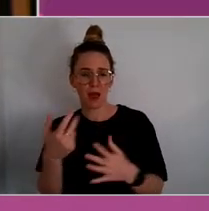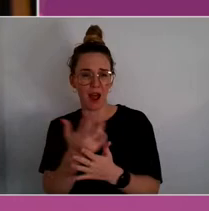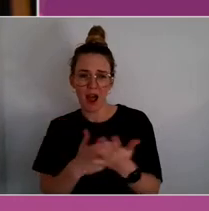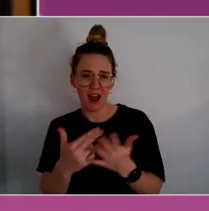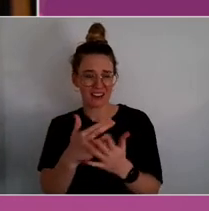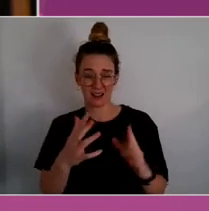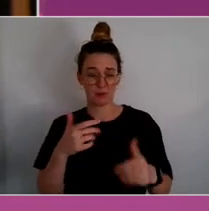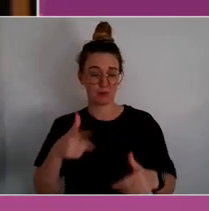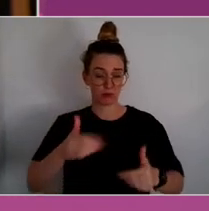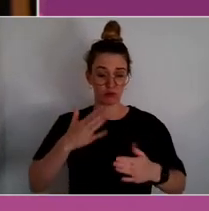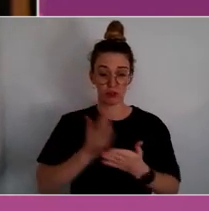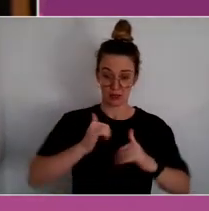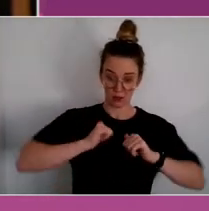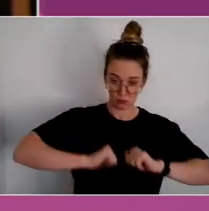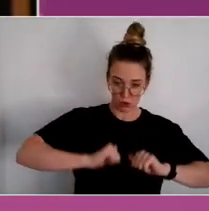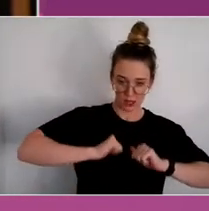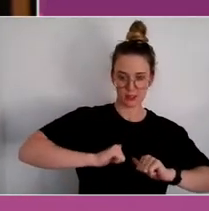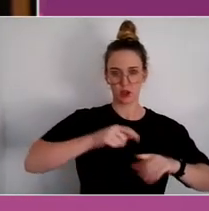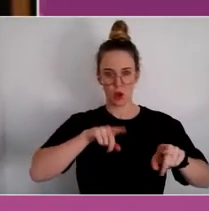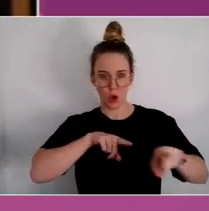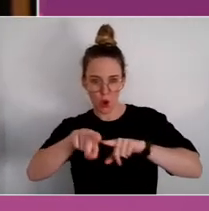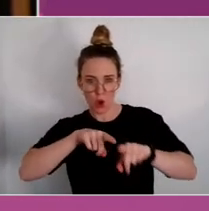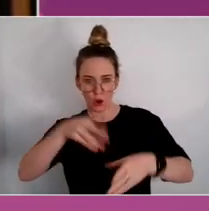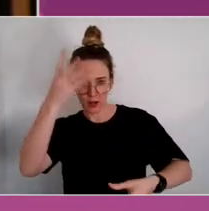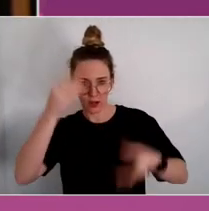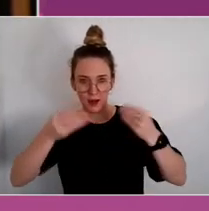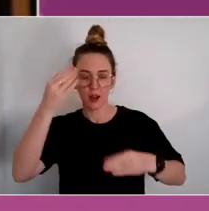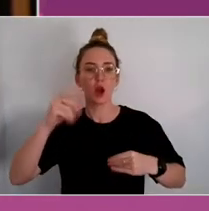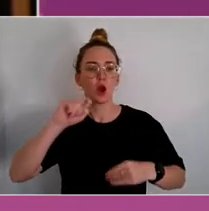of it, shapes the development of young people and children.